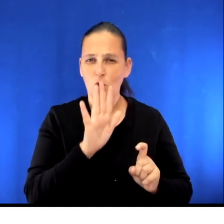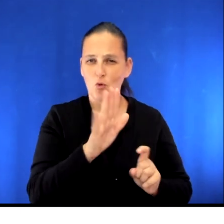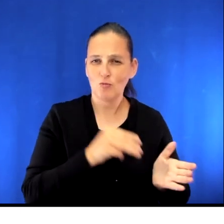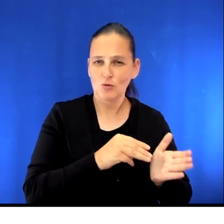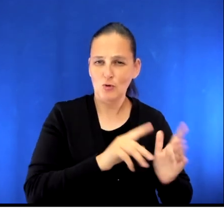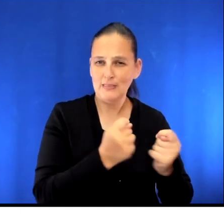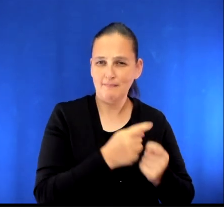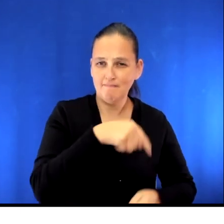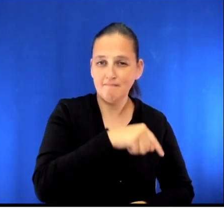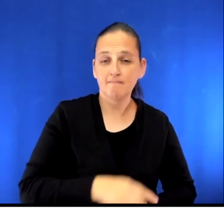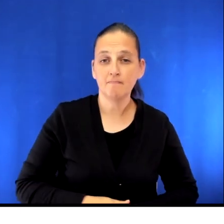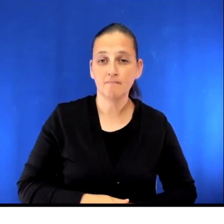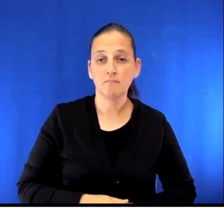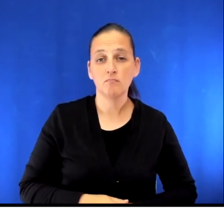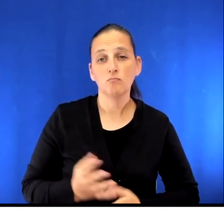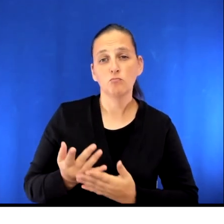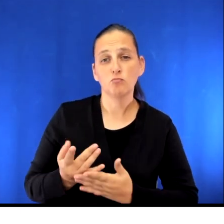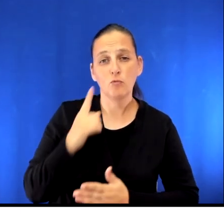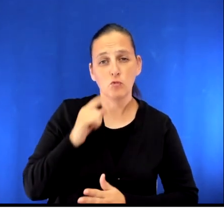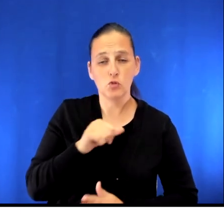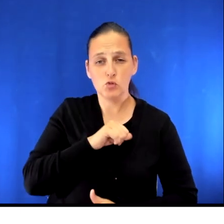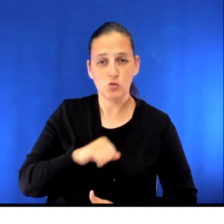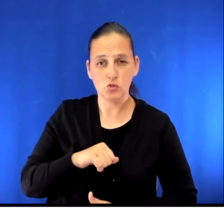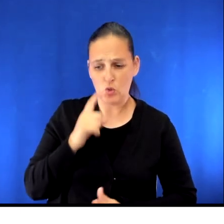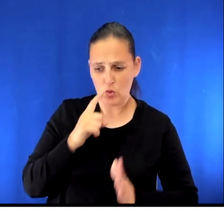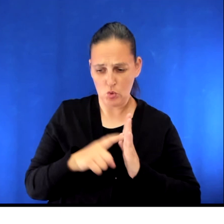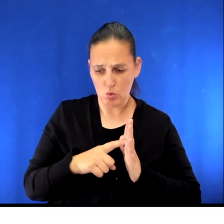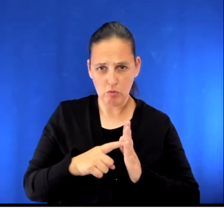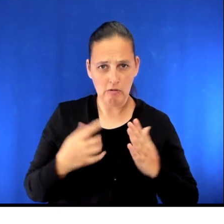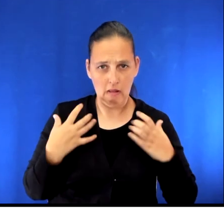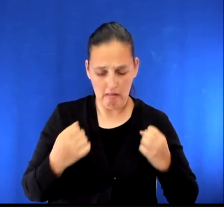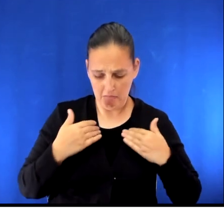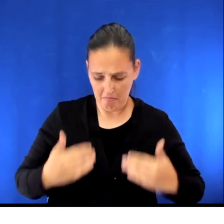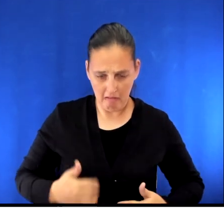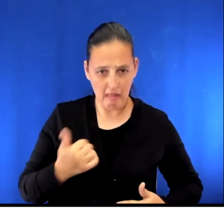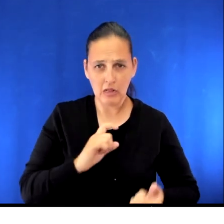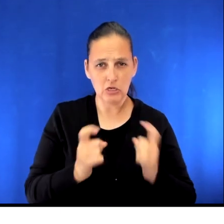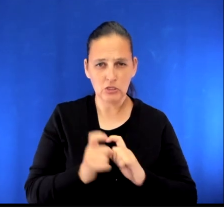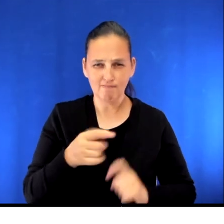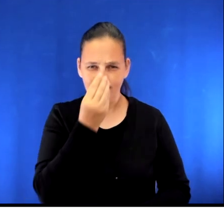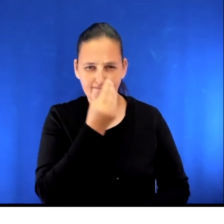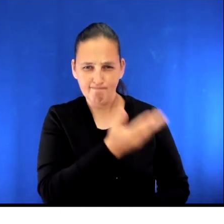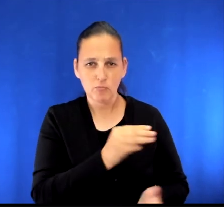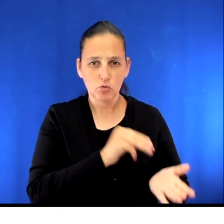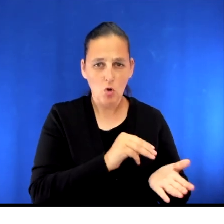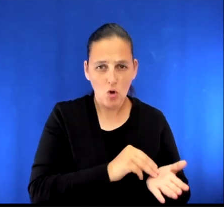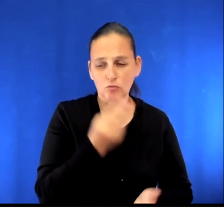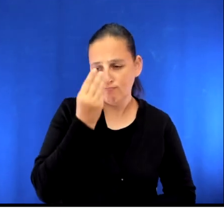While waiting for surgery, if you notice any changes in your condition, report them to your family doctor, nurse practitioner or cardiologist.